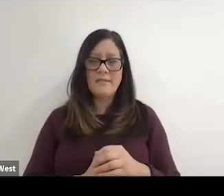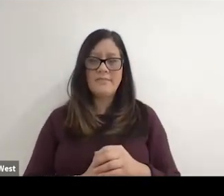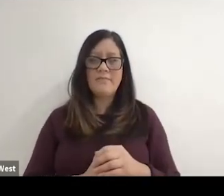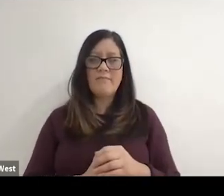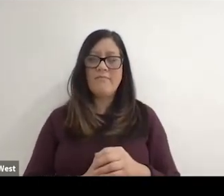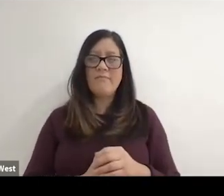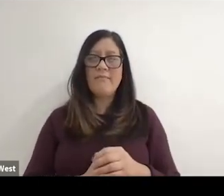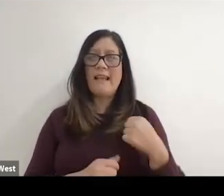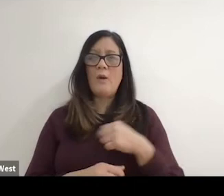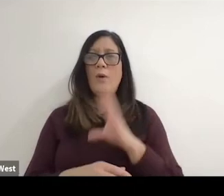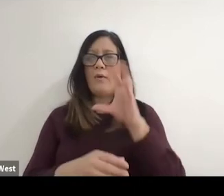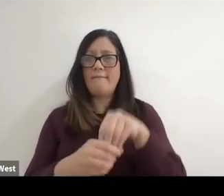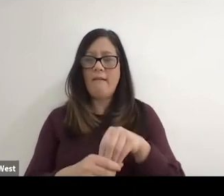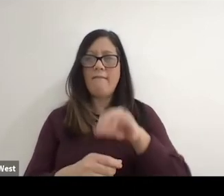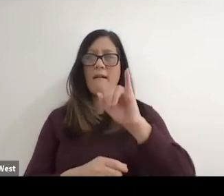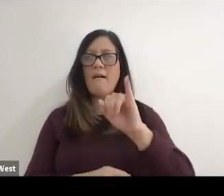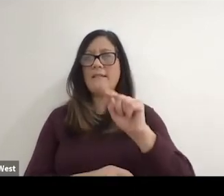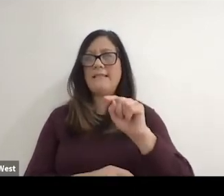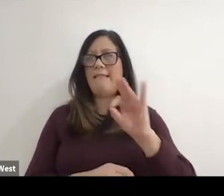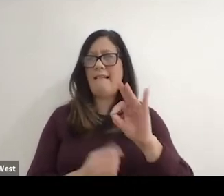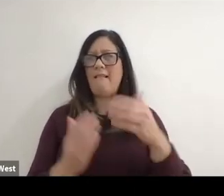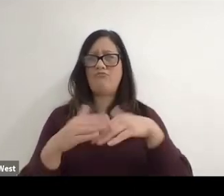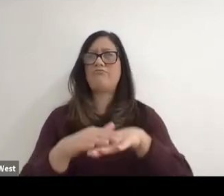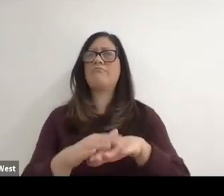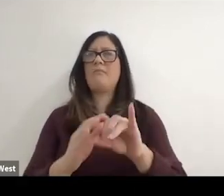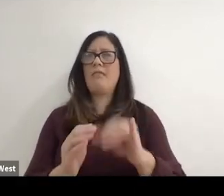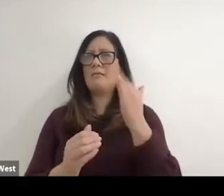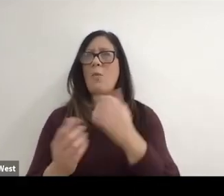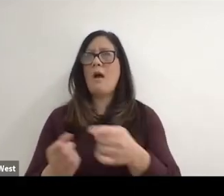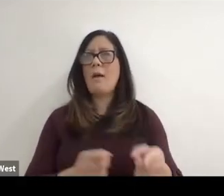part of the International Tennis Federation that that all happened.